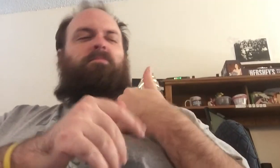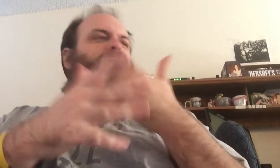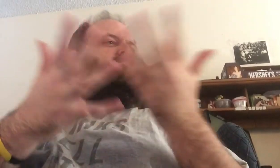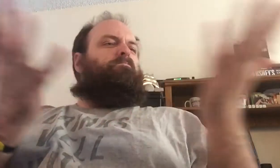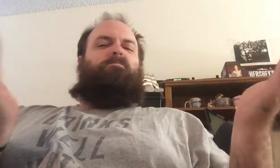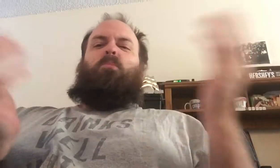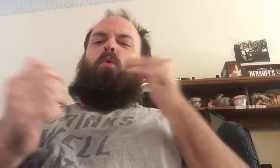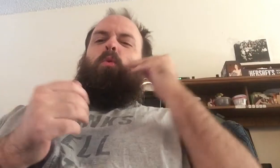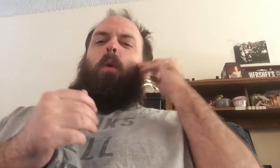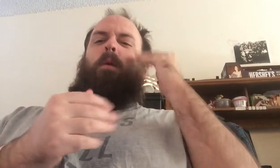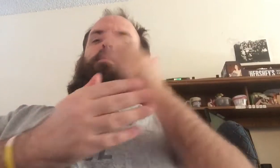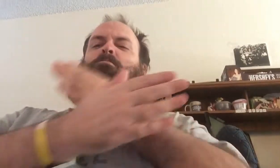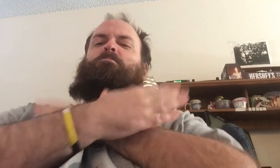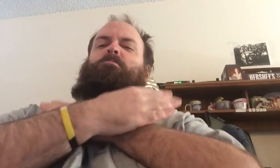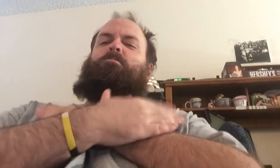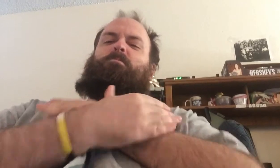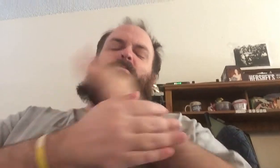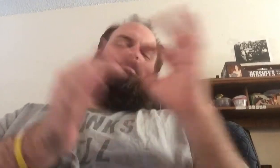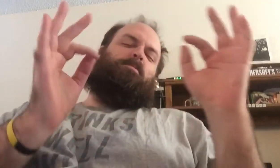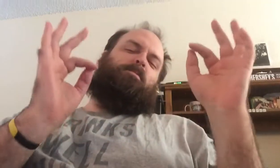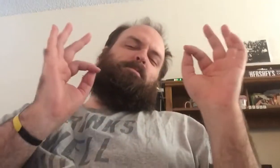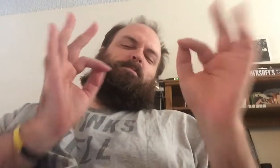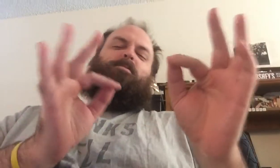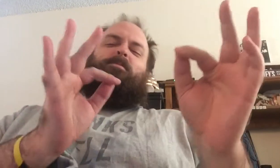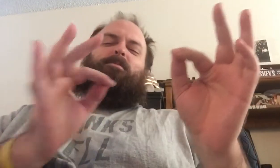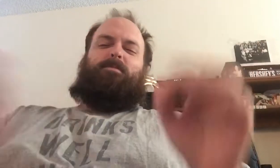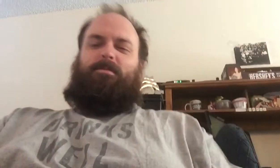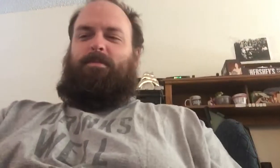It's relaxing to be home.